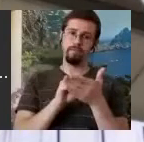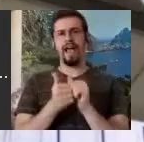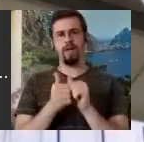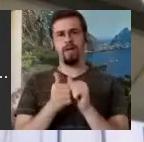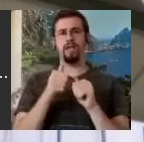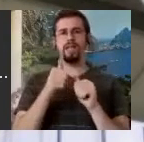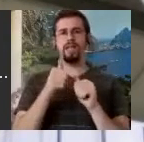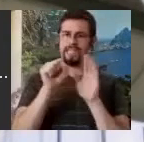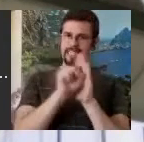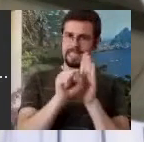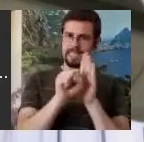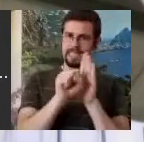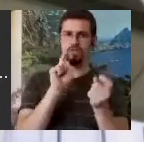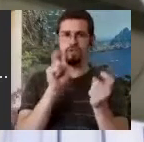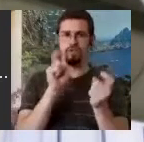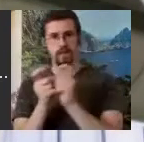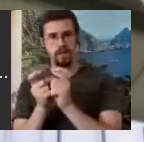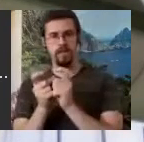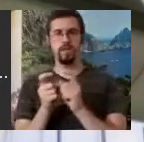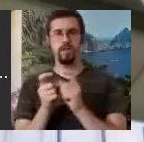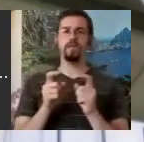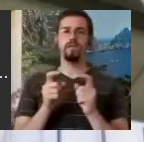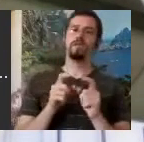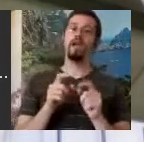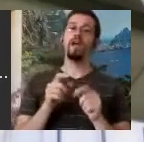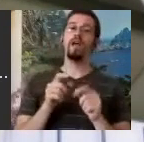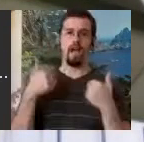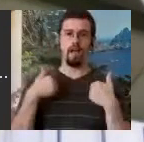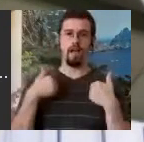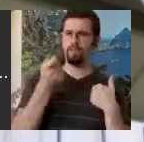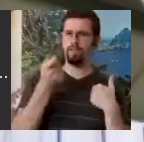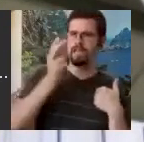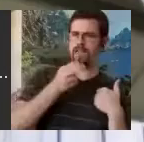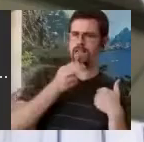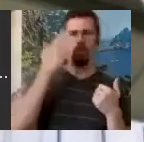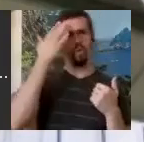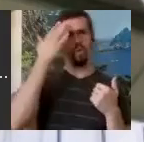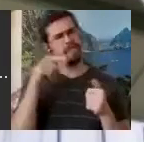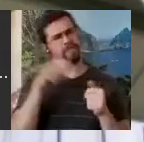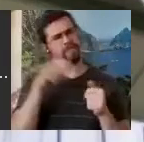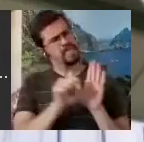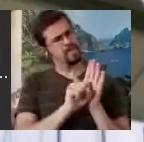history and why did this symbol change? But what one of the coolest things that